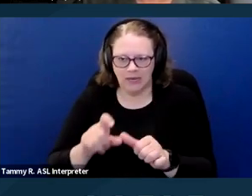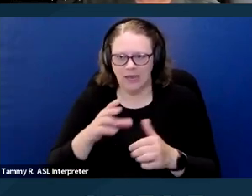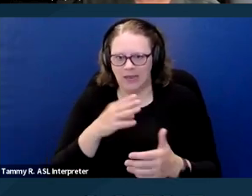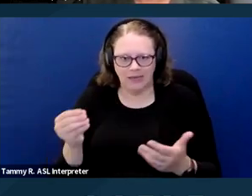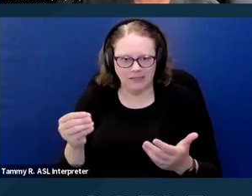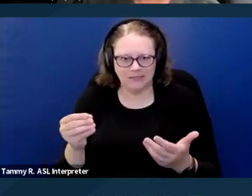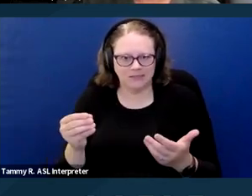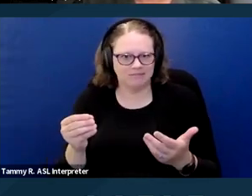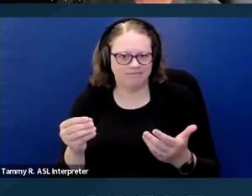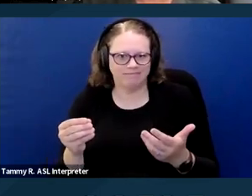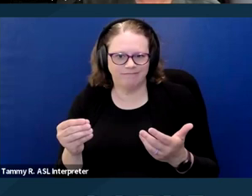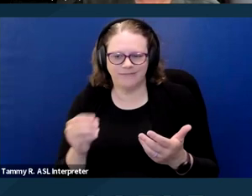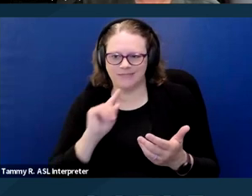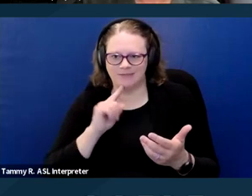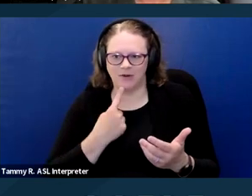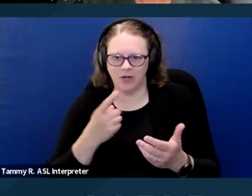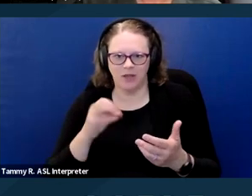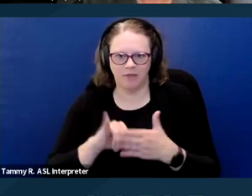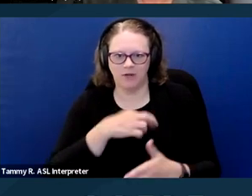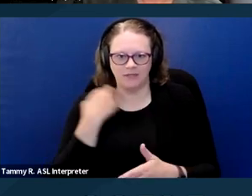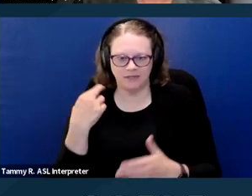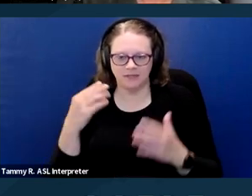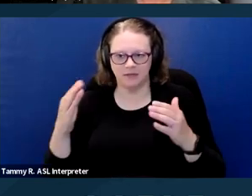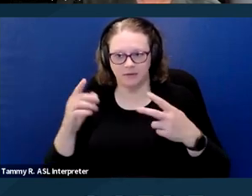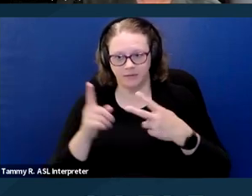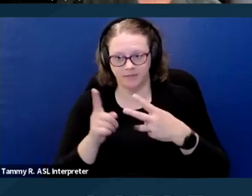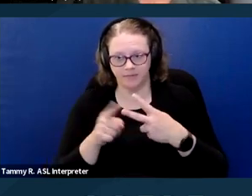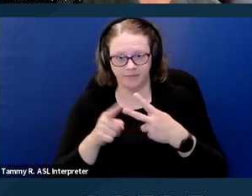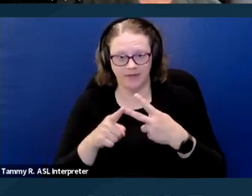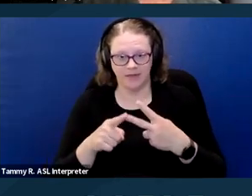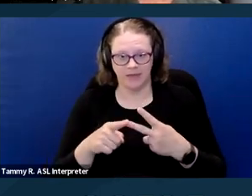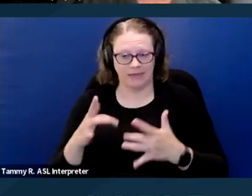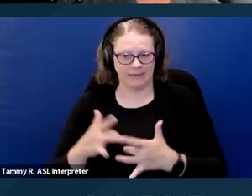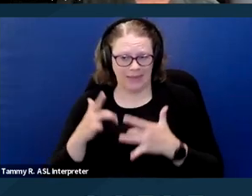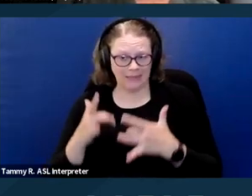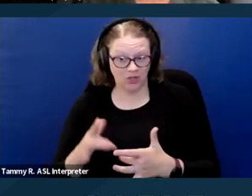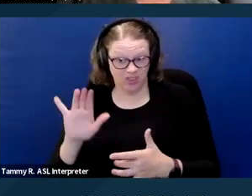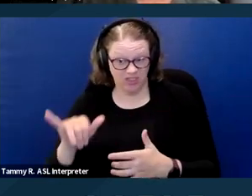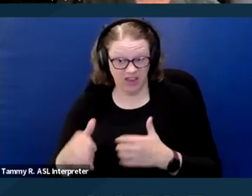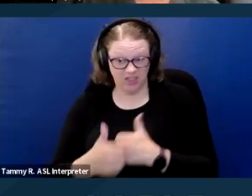that the threat will actually occur. And third, whether there are any accommodations